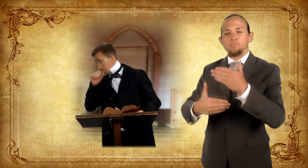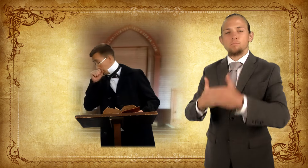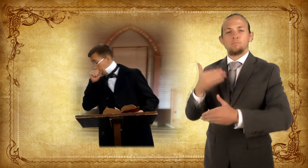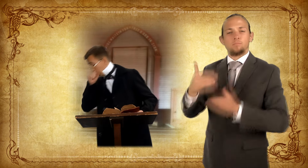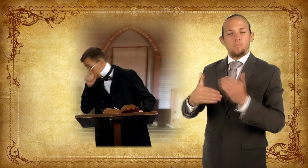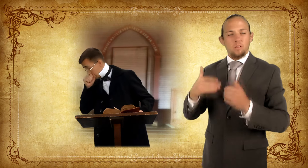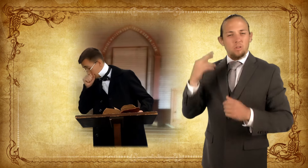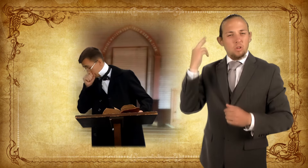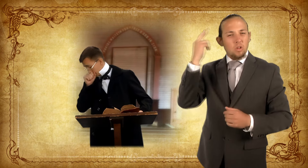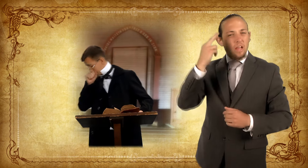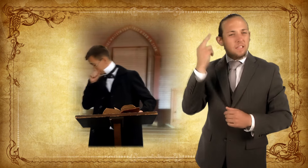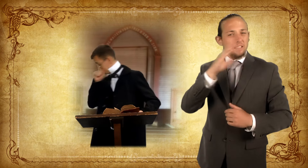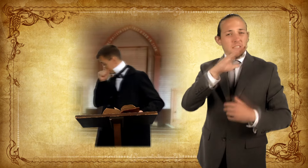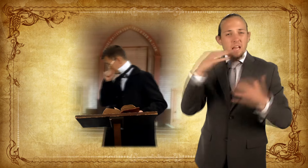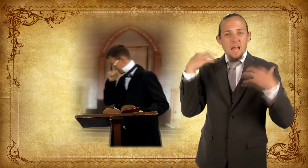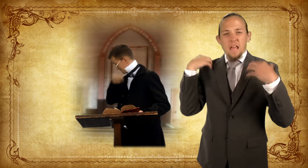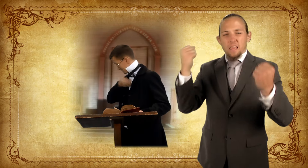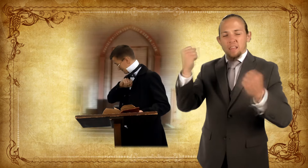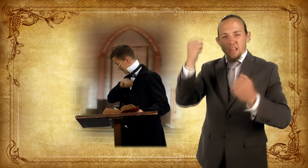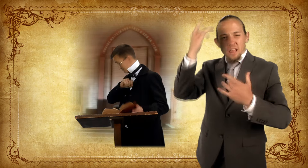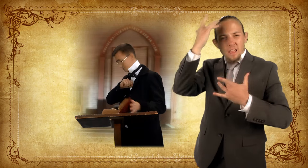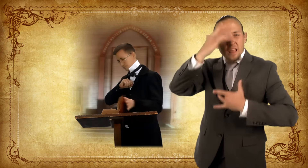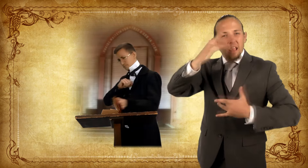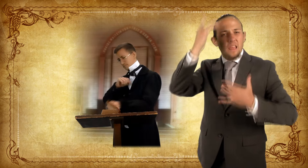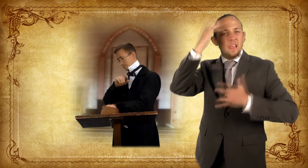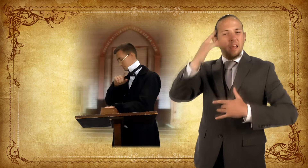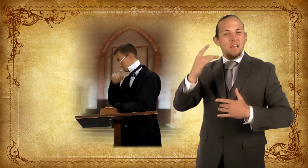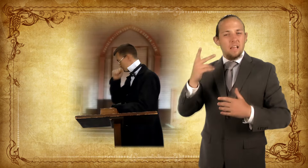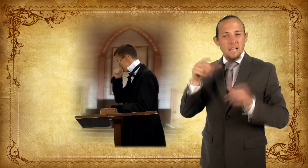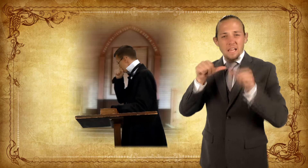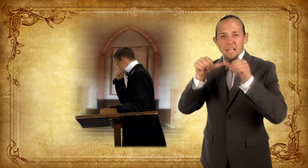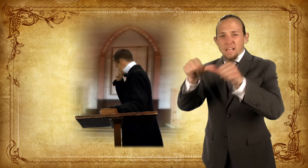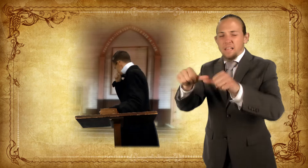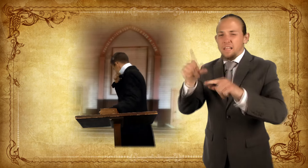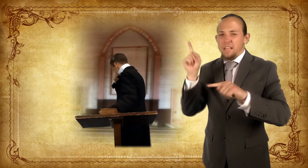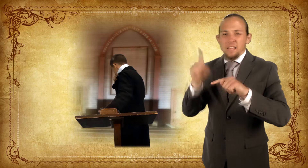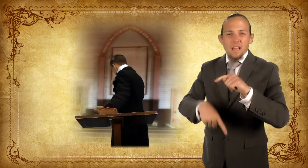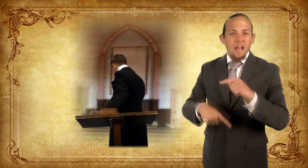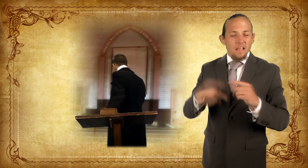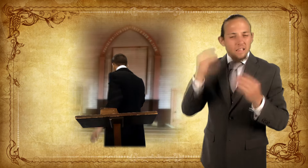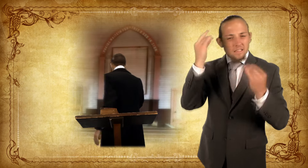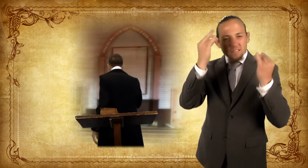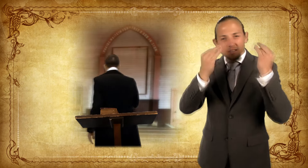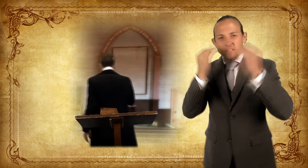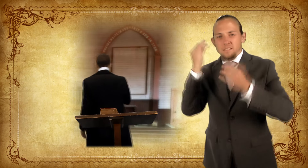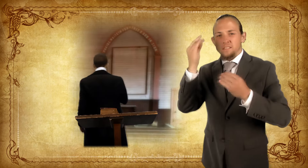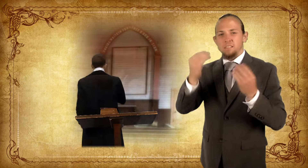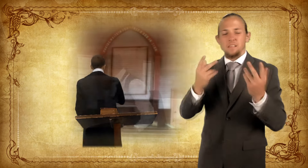However, his health was still an issue and he realized that he wouldn't be able to continue